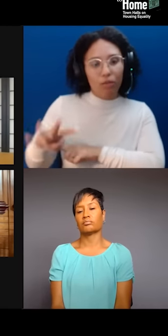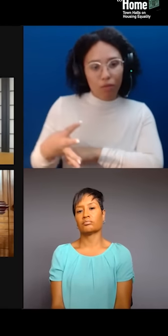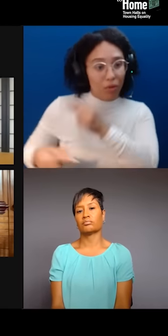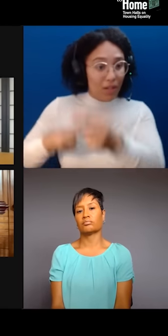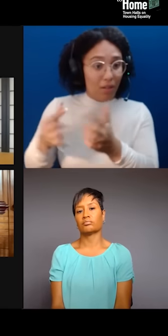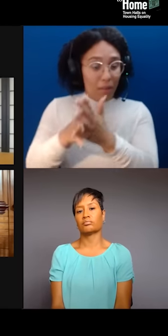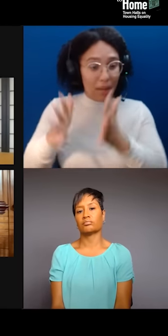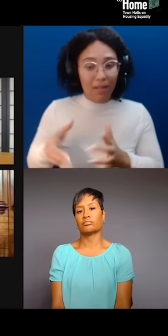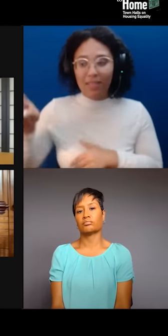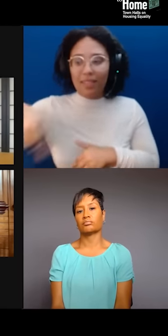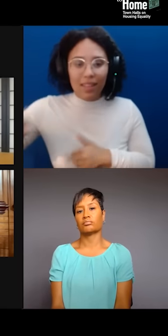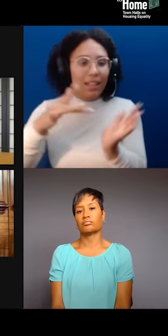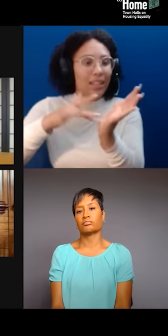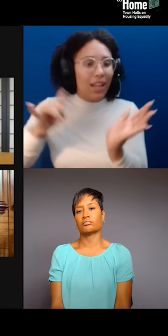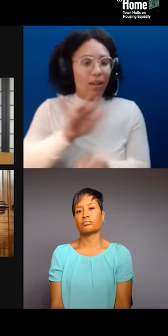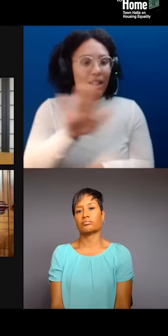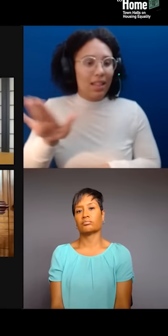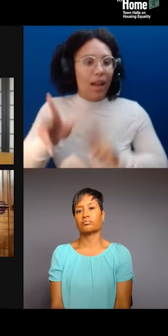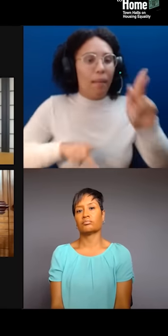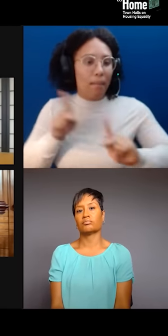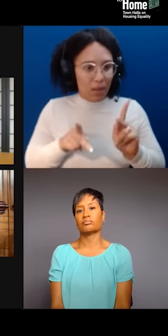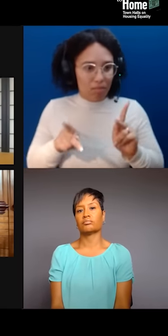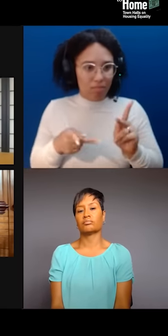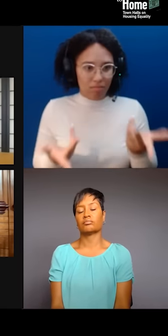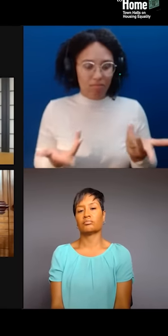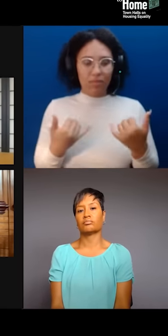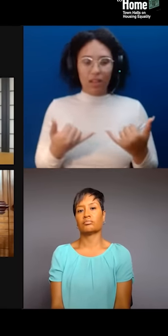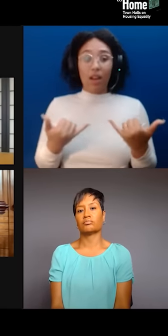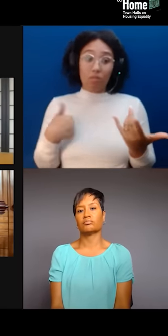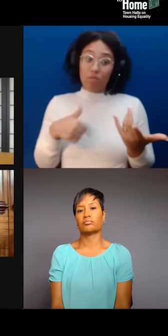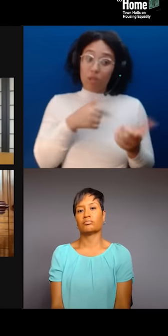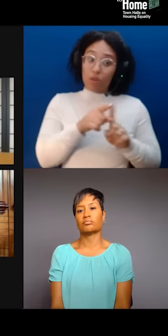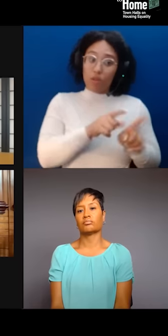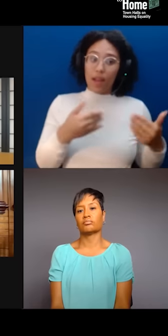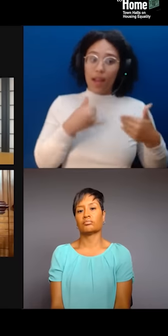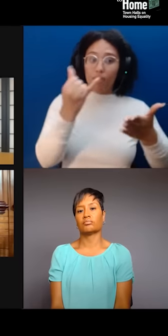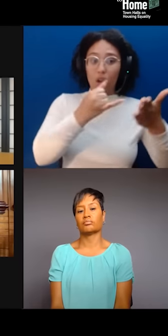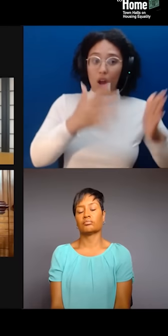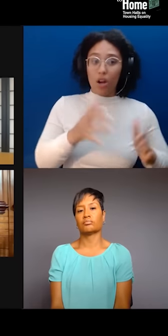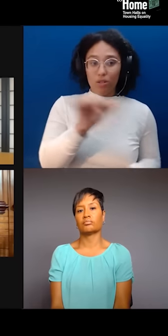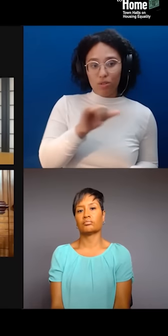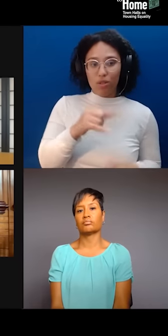And yes, you have the artists and the art washing piece of it who are also weaponizing it and co-opting our culture, right?